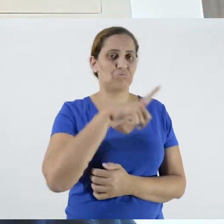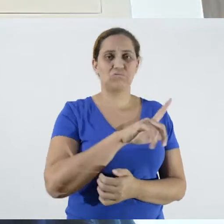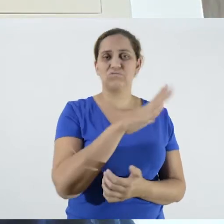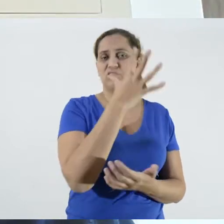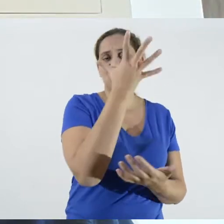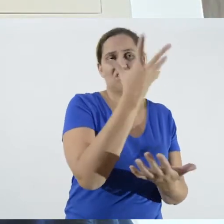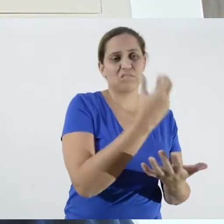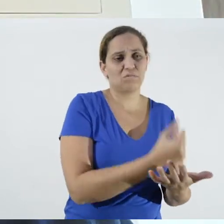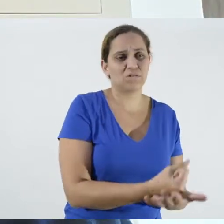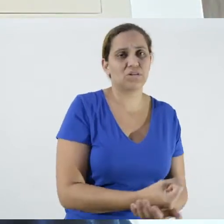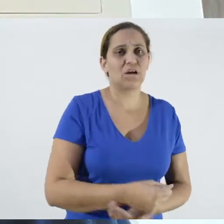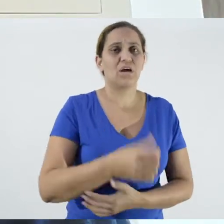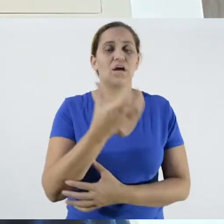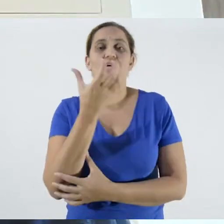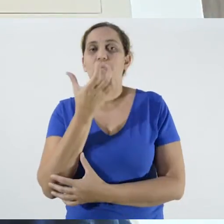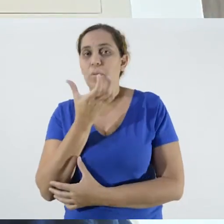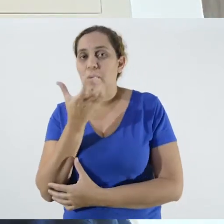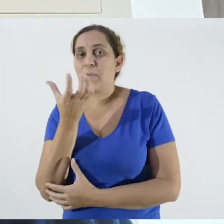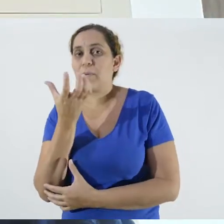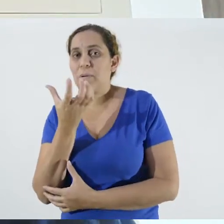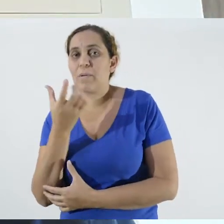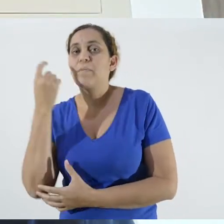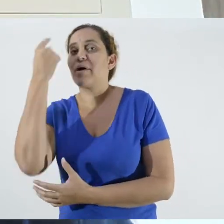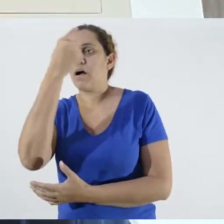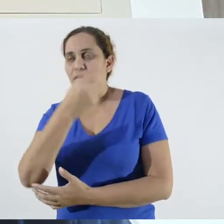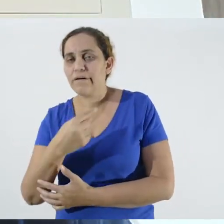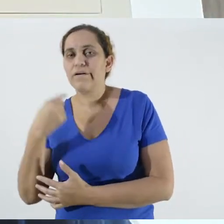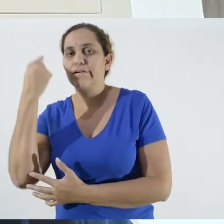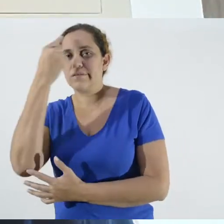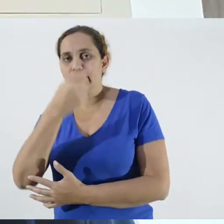a podcast that's hours and hours-long, if it is not possible to download this content,